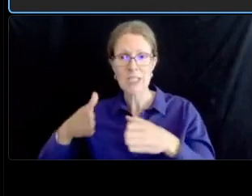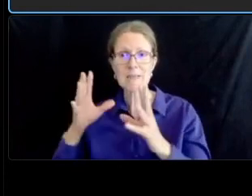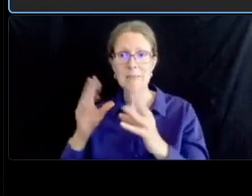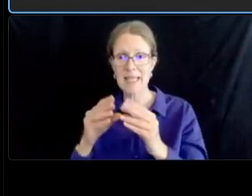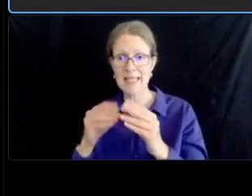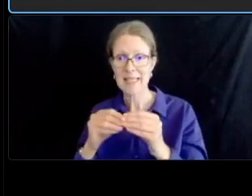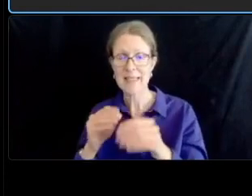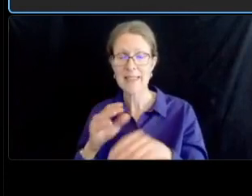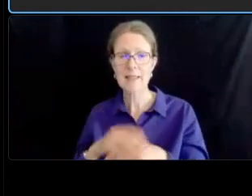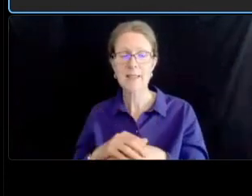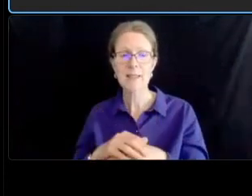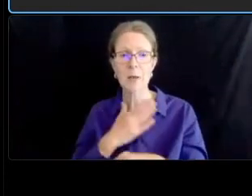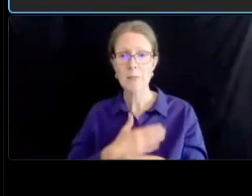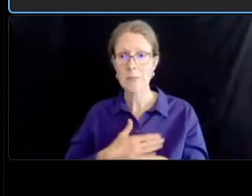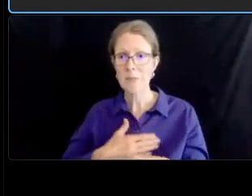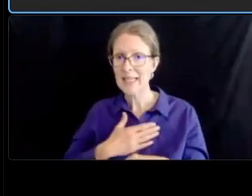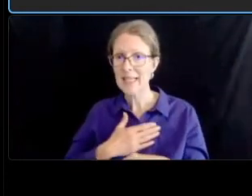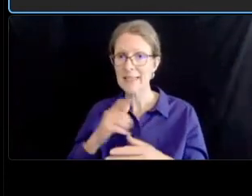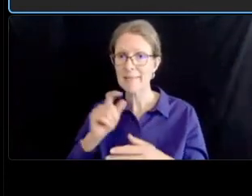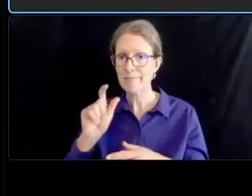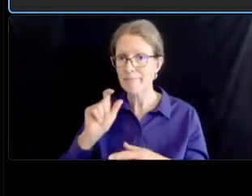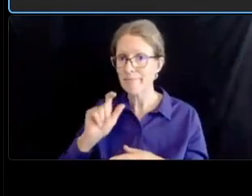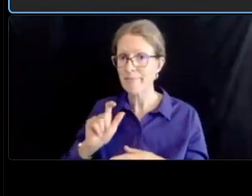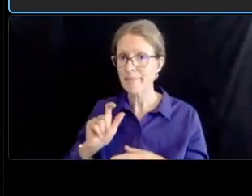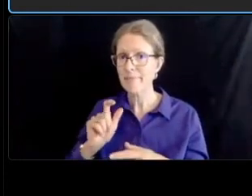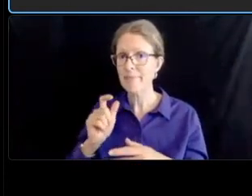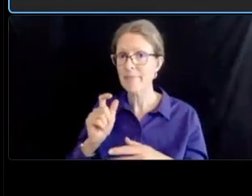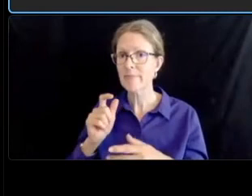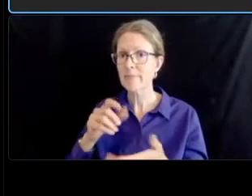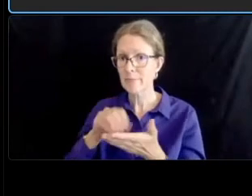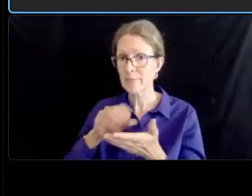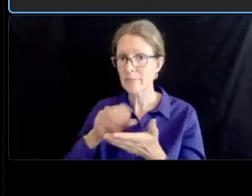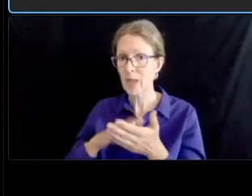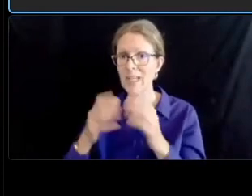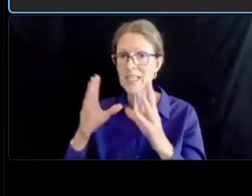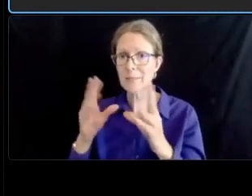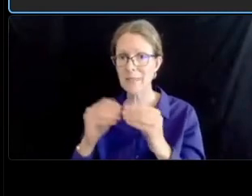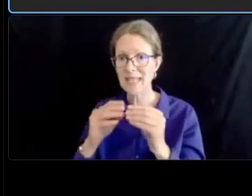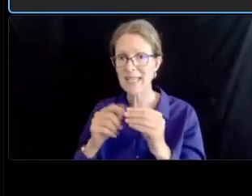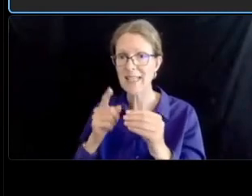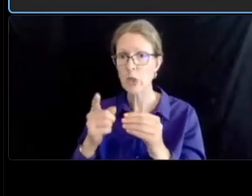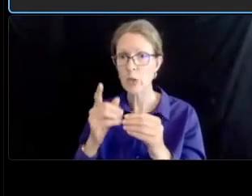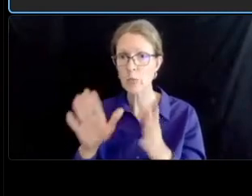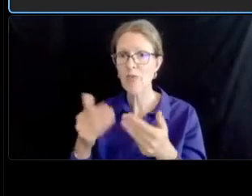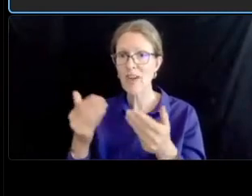presented at both meetings but we just want to document where your comments are coming from so